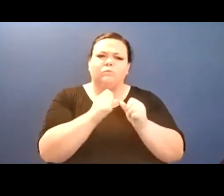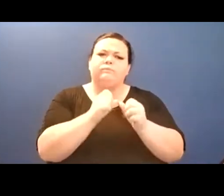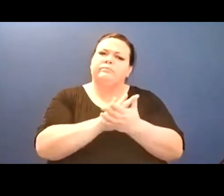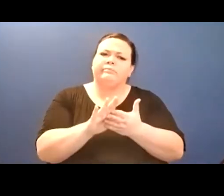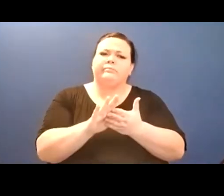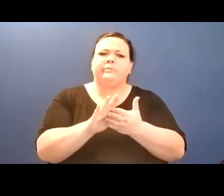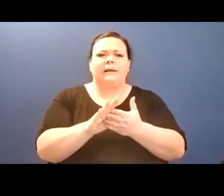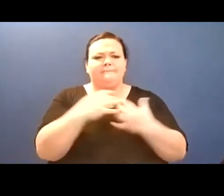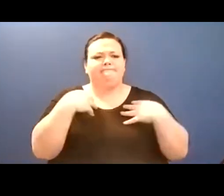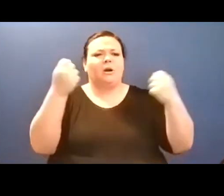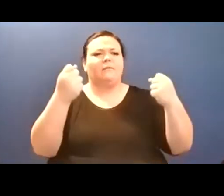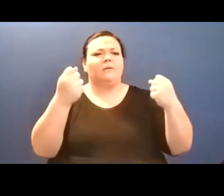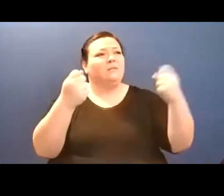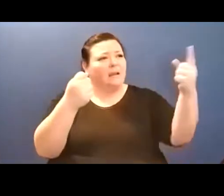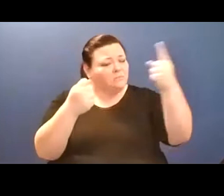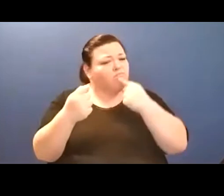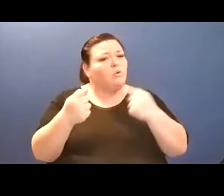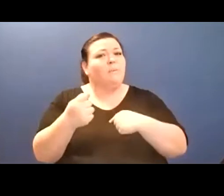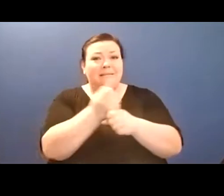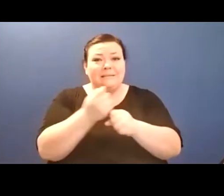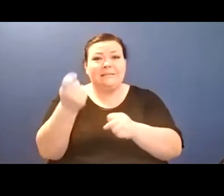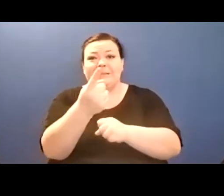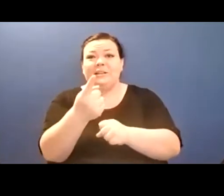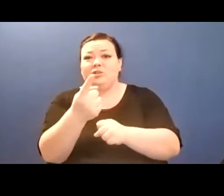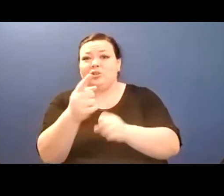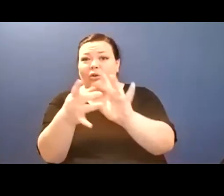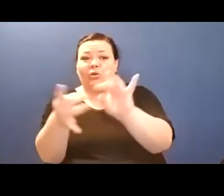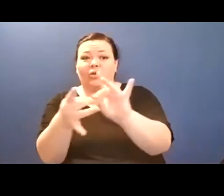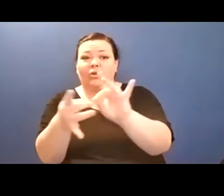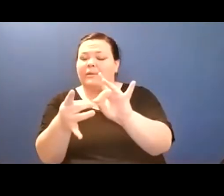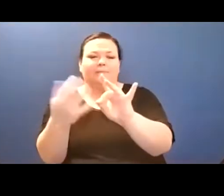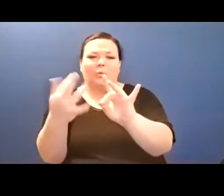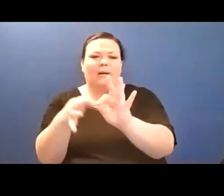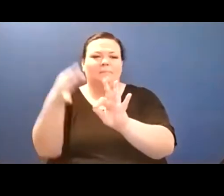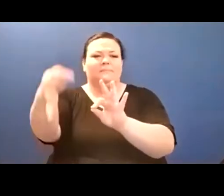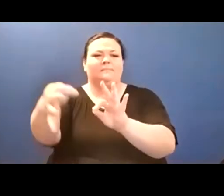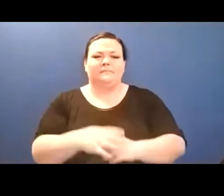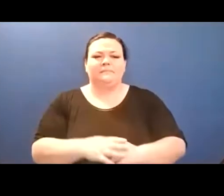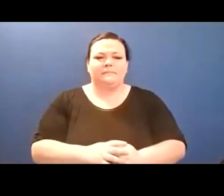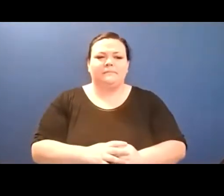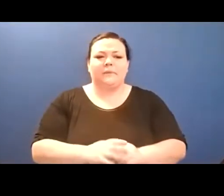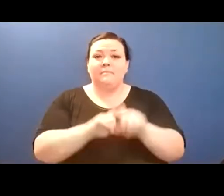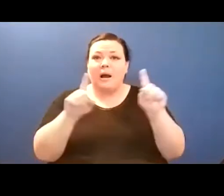the quartet inside evening/ the snow inside the willow, the bewildering kinship/ of ice and sky.